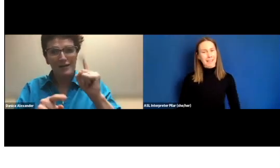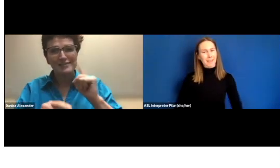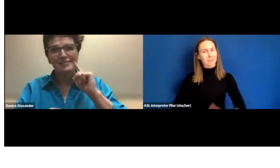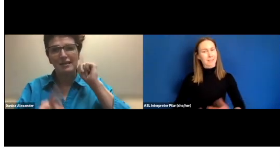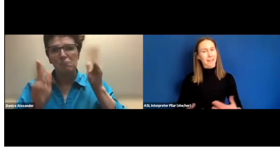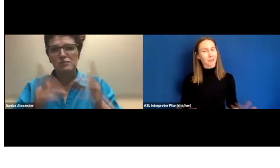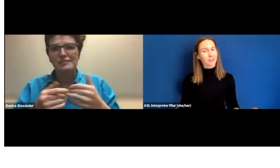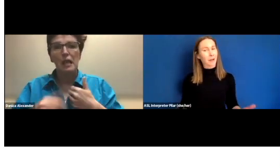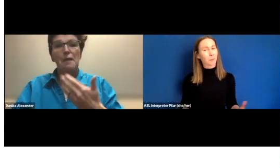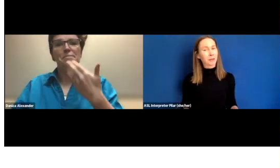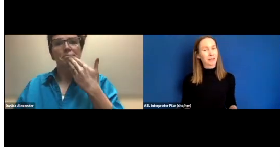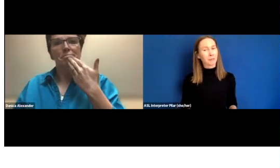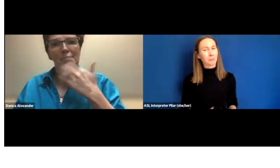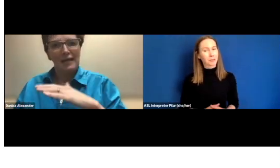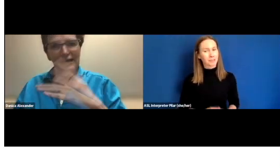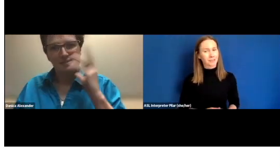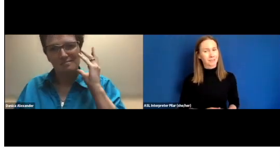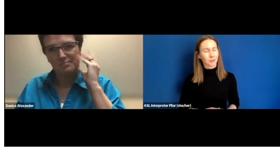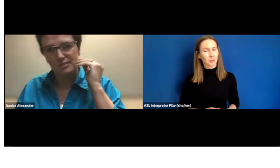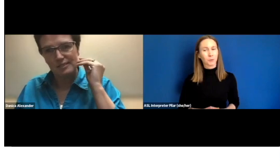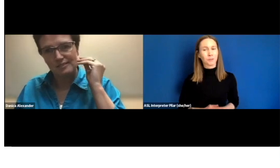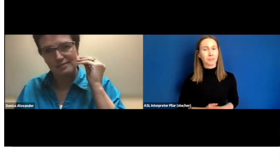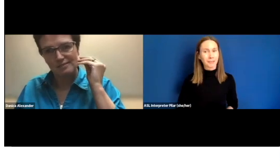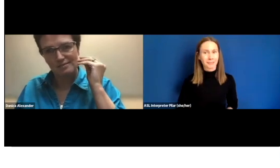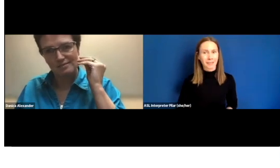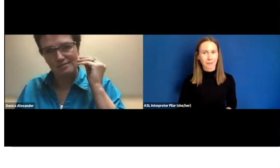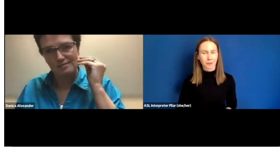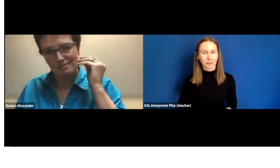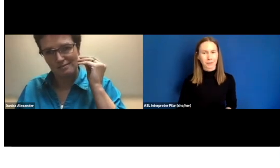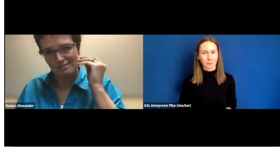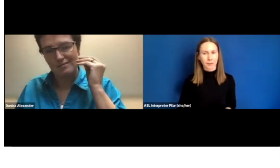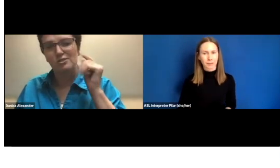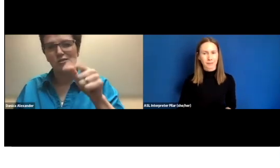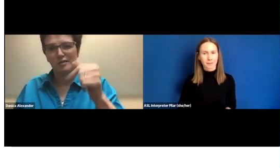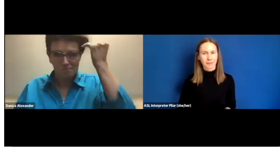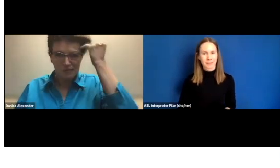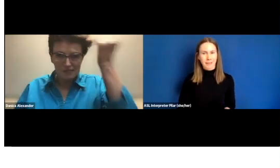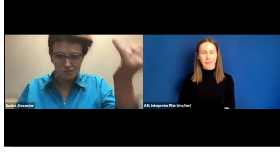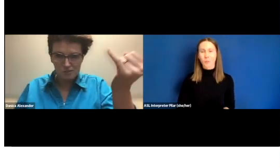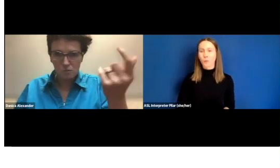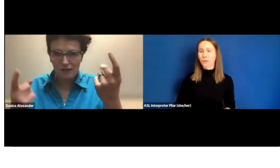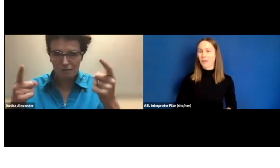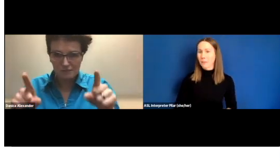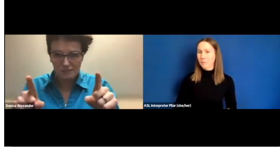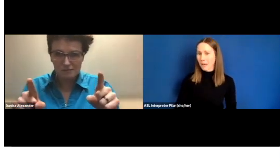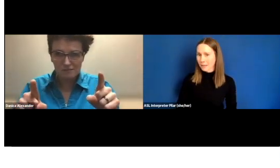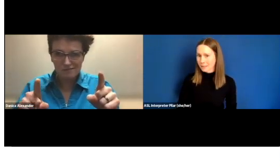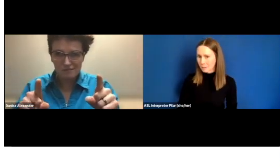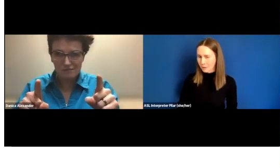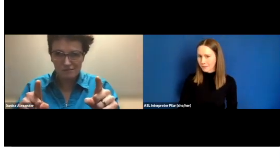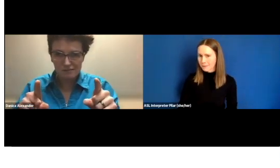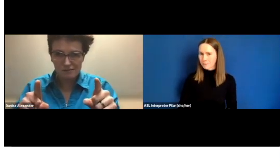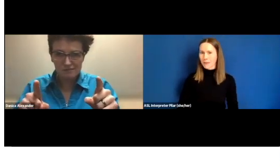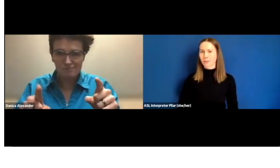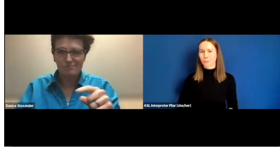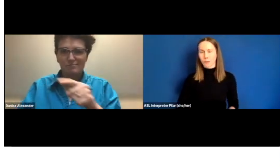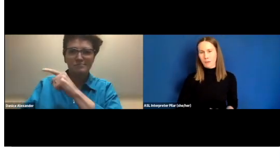that's the connection that brings us all together. Now, imagine that the same thing happened when a deaf person went into the library. Just one deaf person has an incredible experience. How that reverberate through the community? Now, if say there's that one deaf person who doesn't have a good experience,